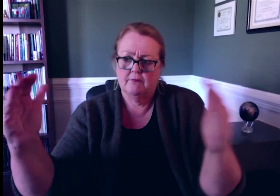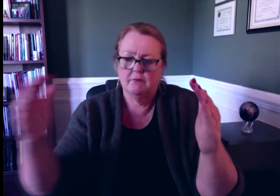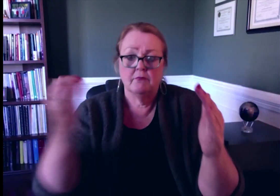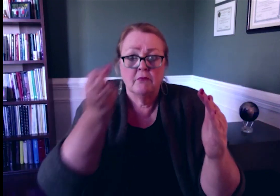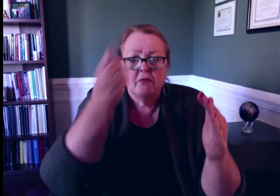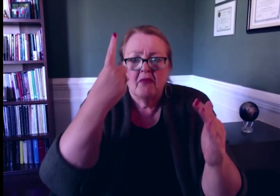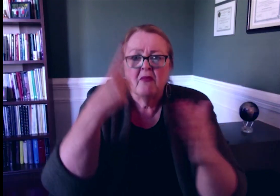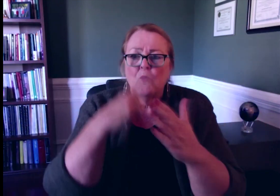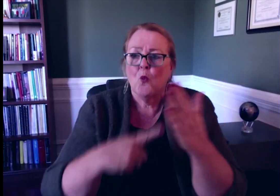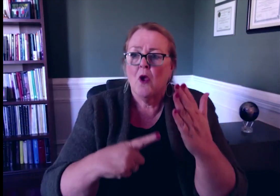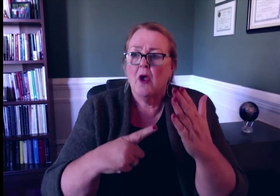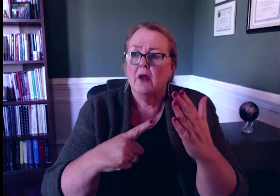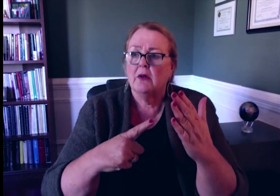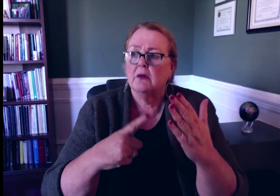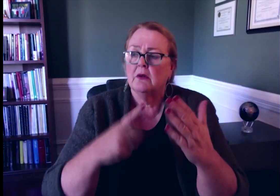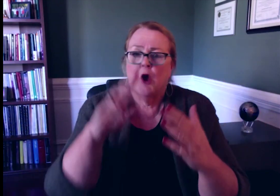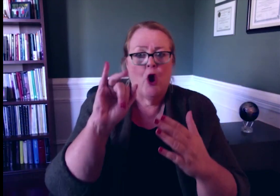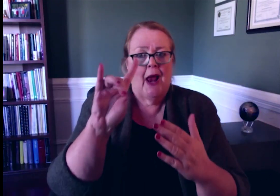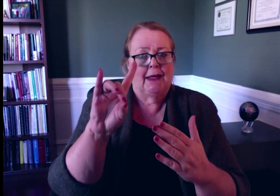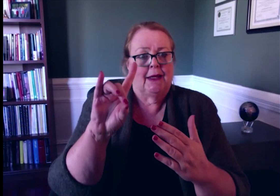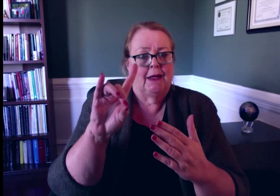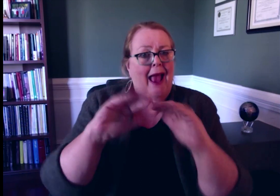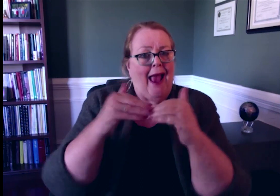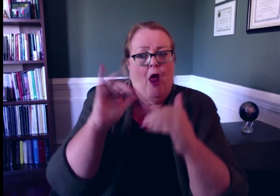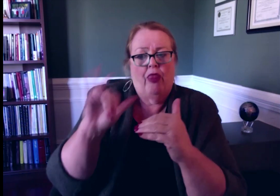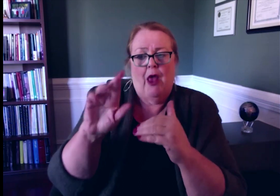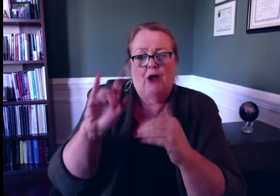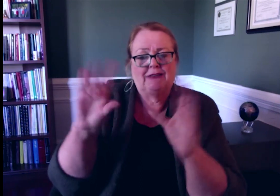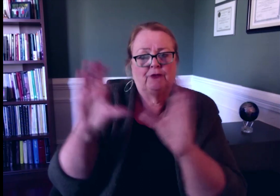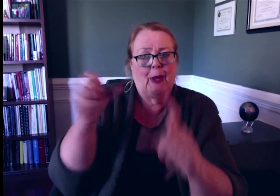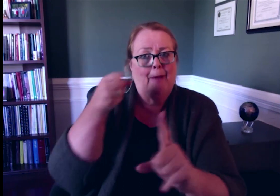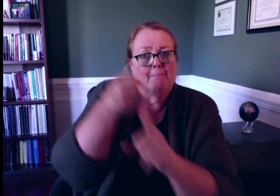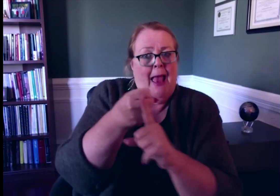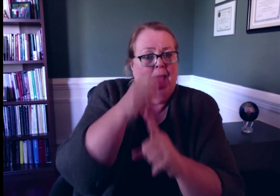how RID certification itself impacts interpreters who are currently working, as well as